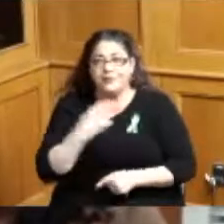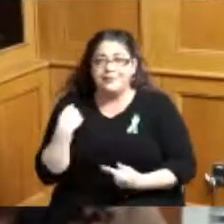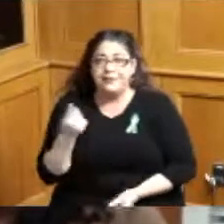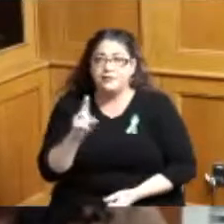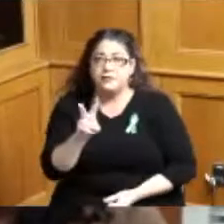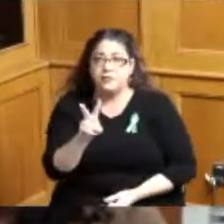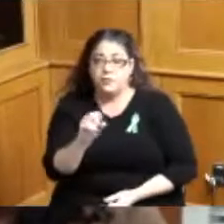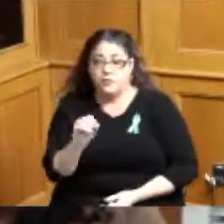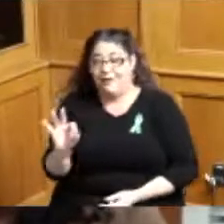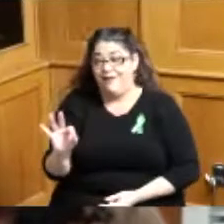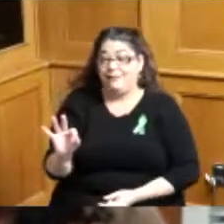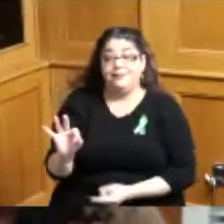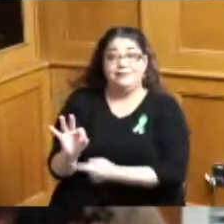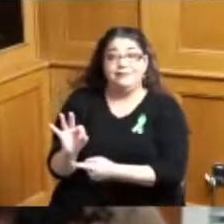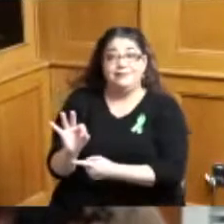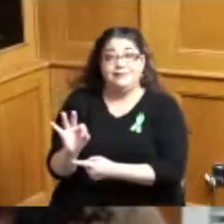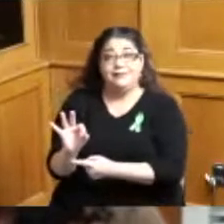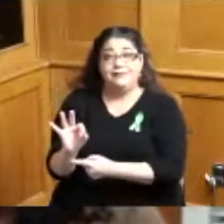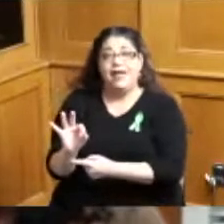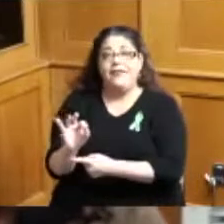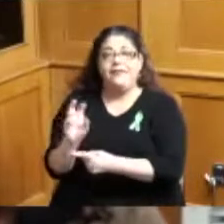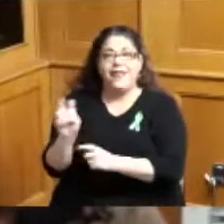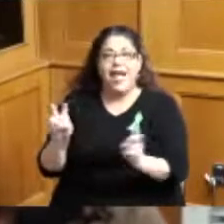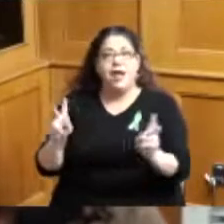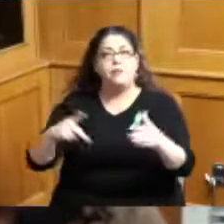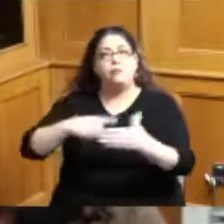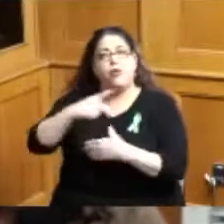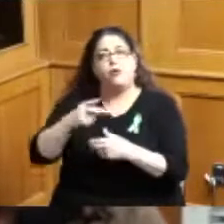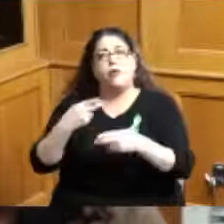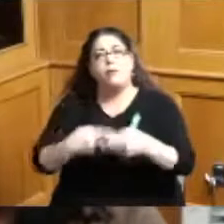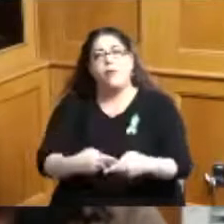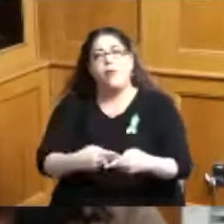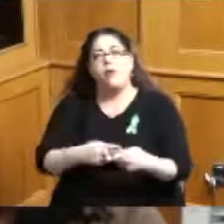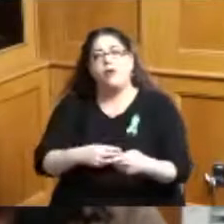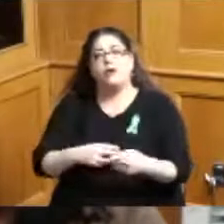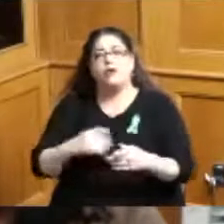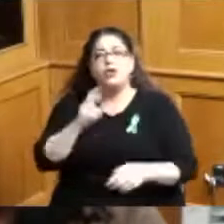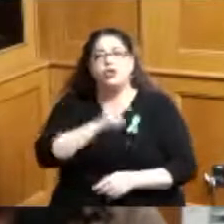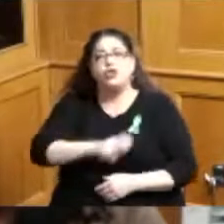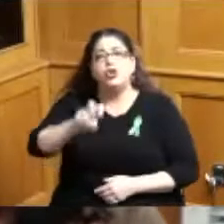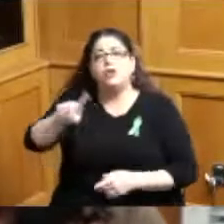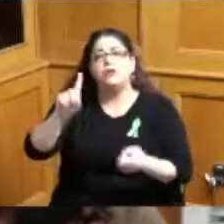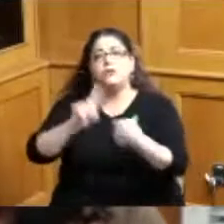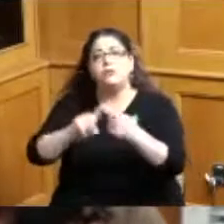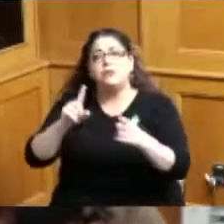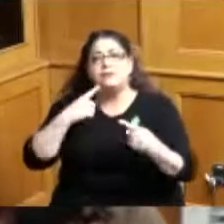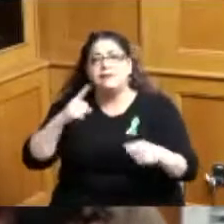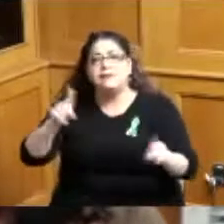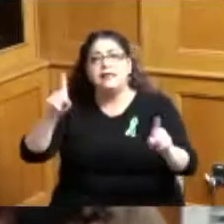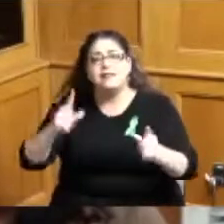has been the journey to successful living program and what that does is it provides opportunities